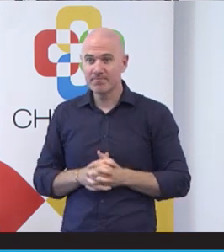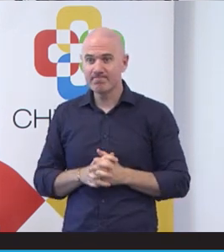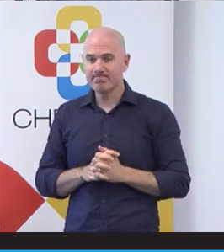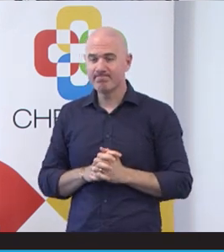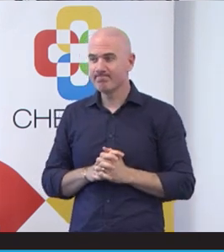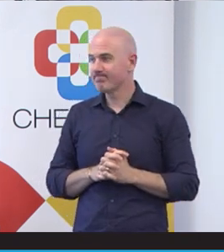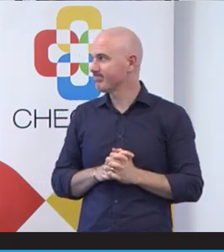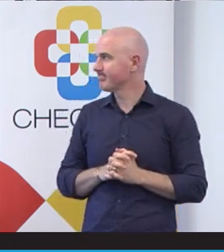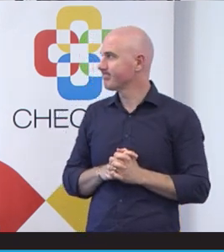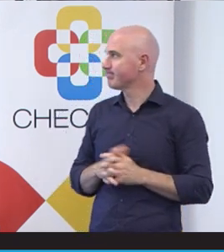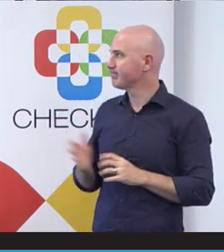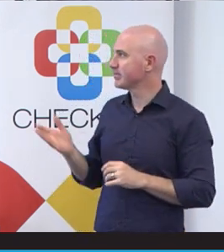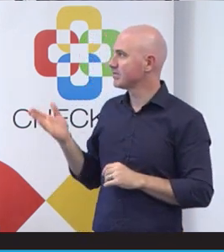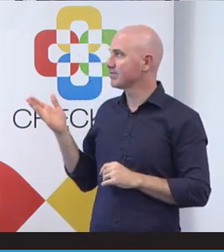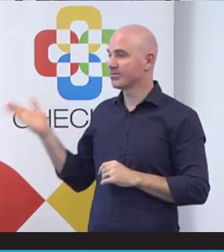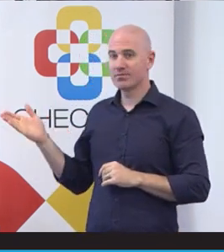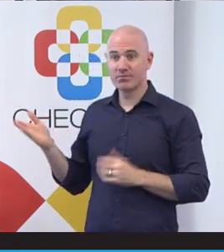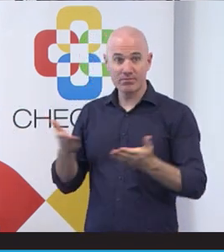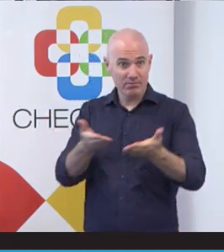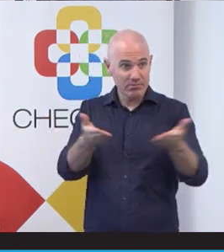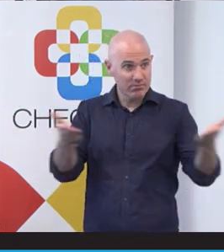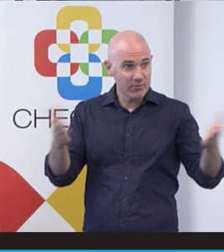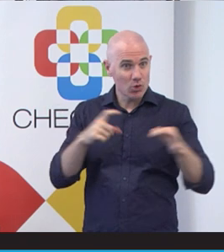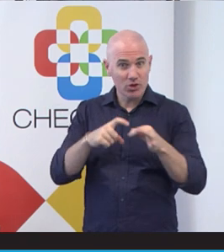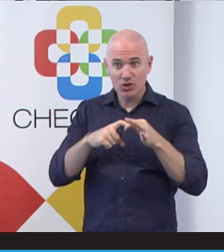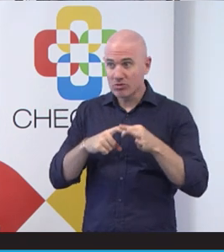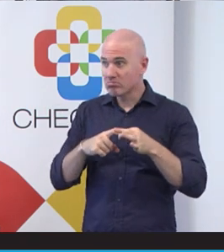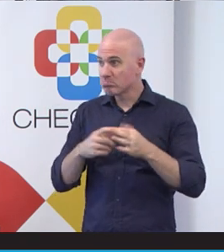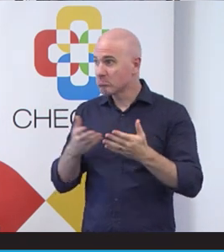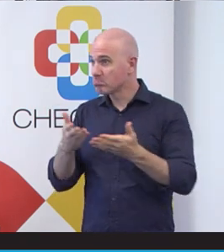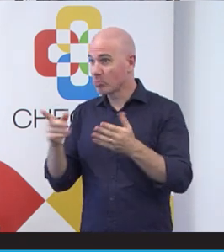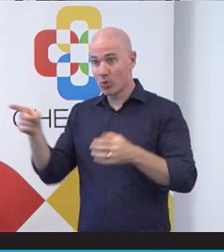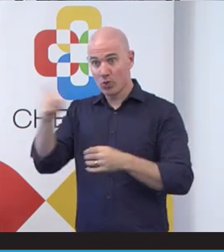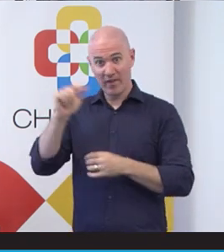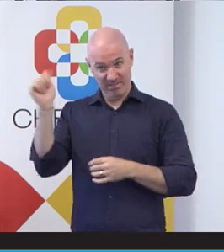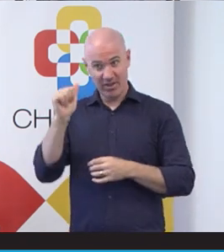Any questions from anyone in the room? Is anyone done. The access for all course?